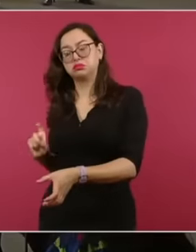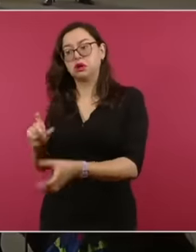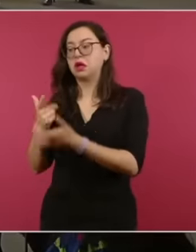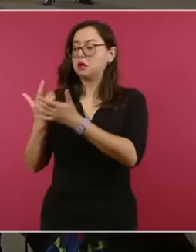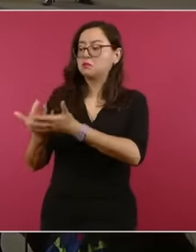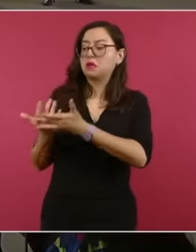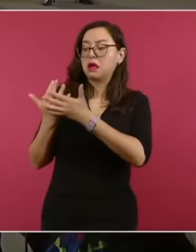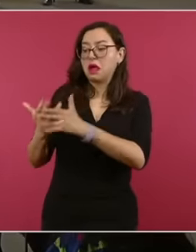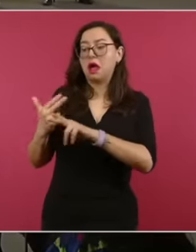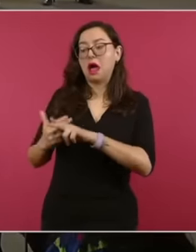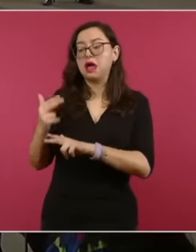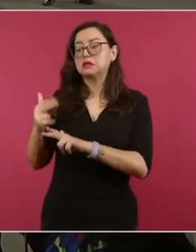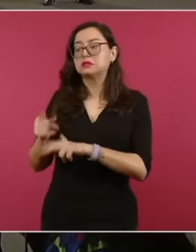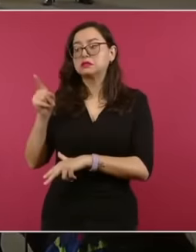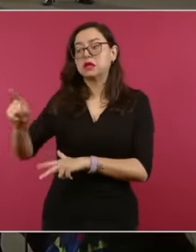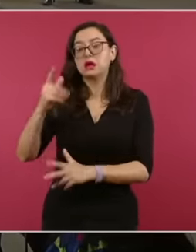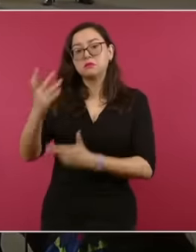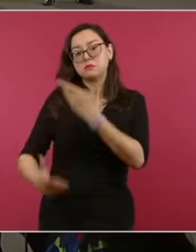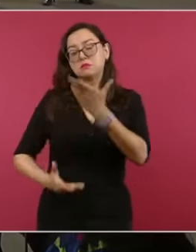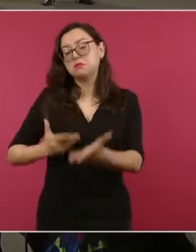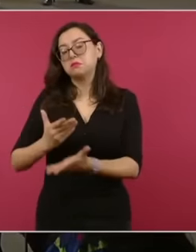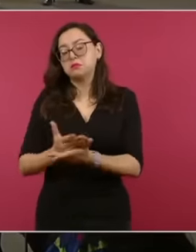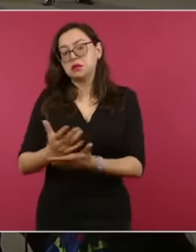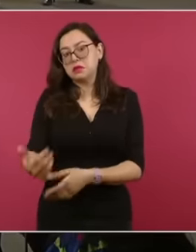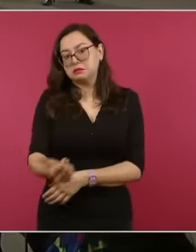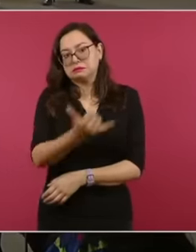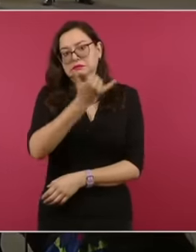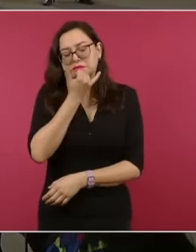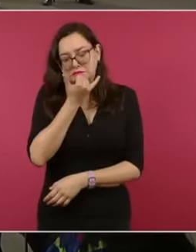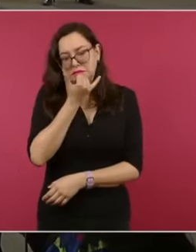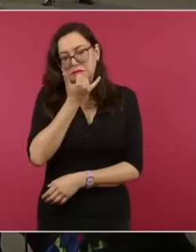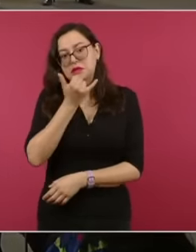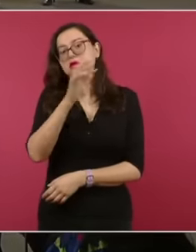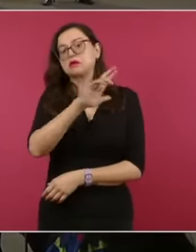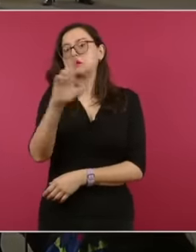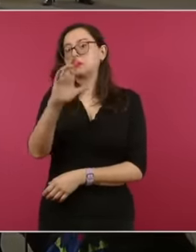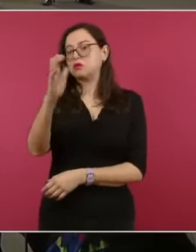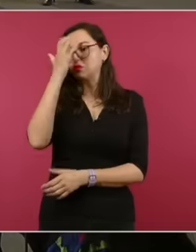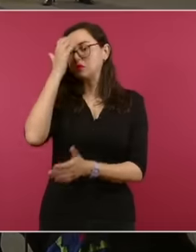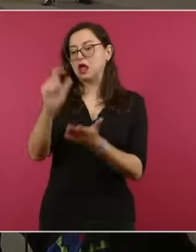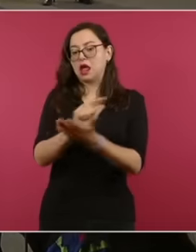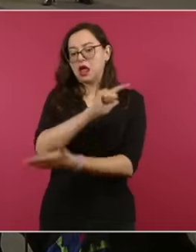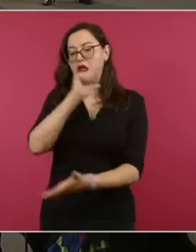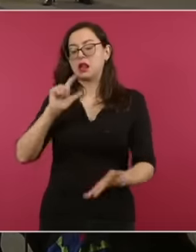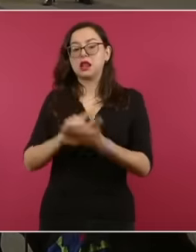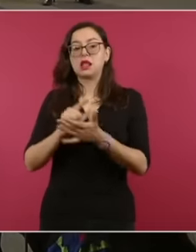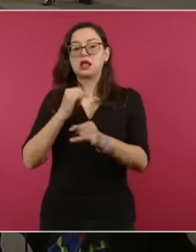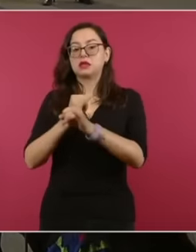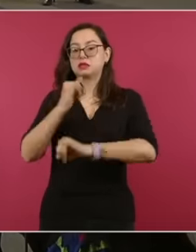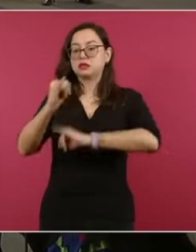fundamental principles and norms of international law with the purpose of guaranteeing the reparation of the